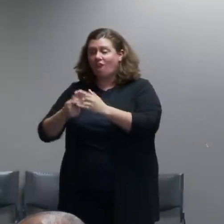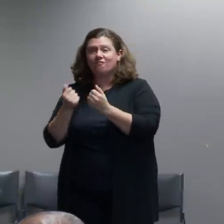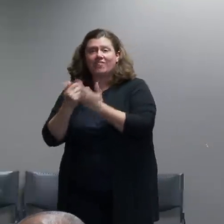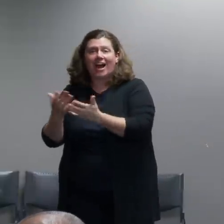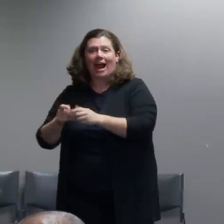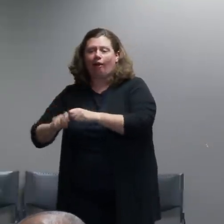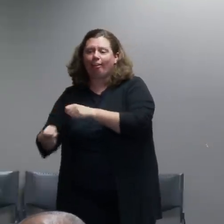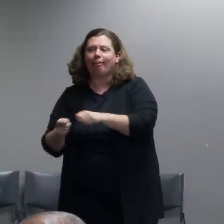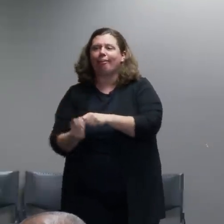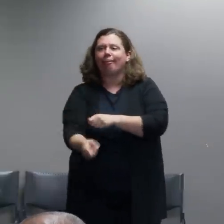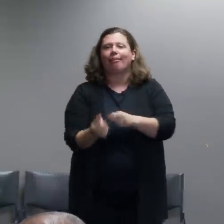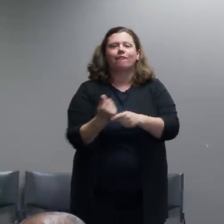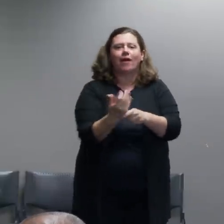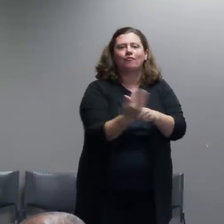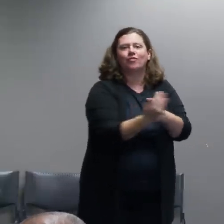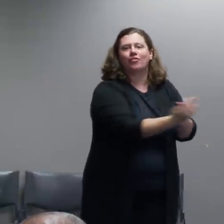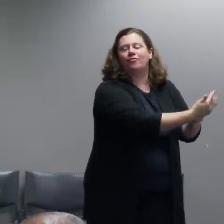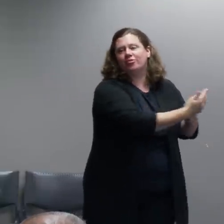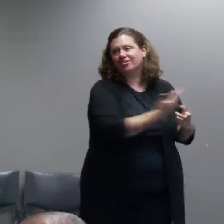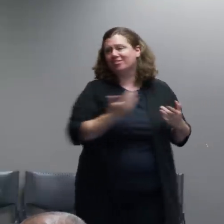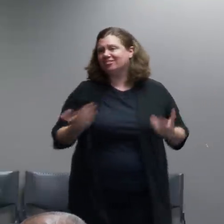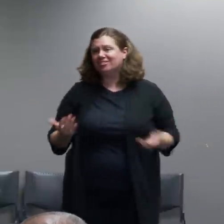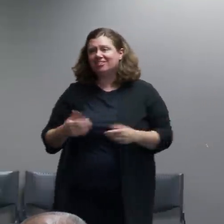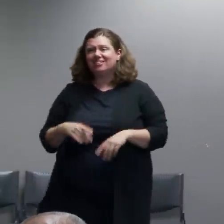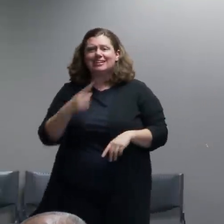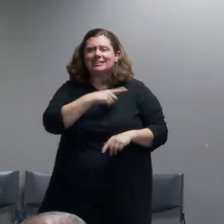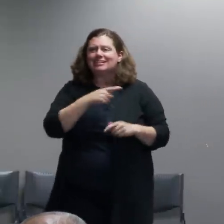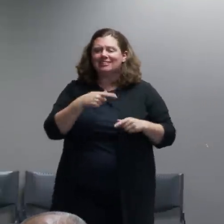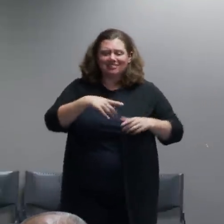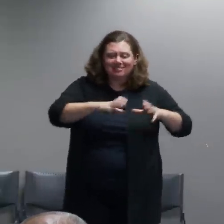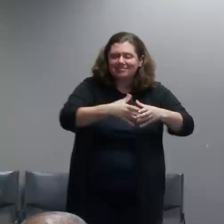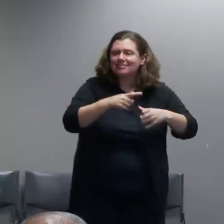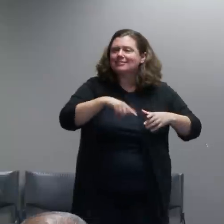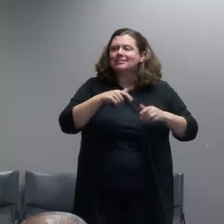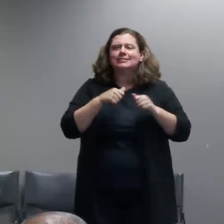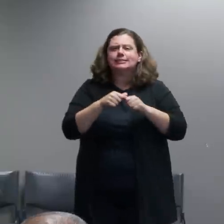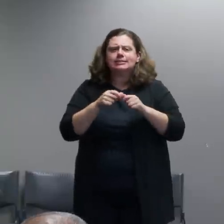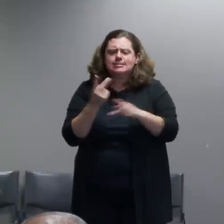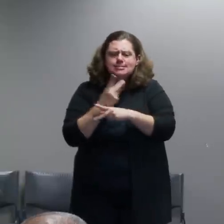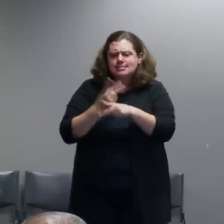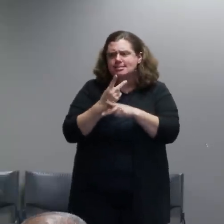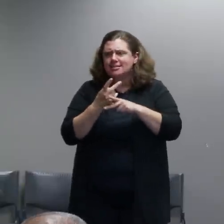was really an attempt to escalate to the point where we had to